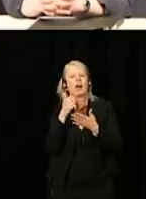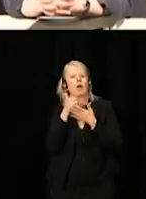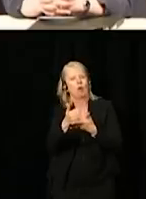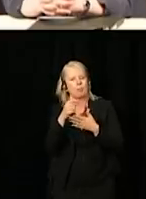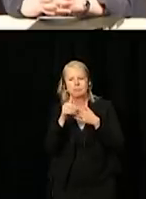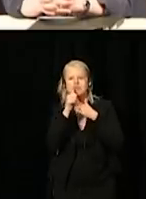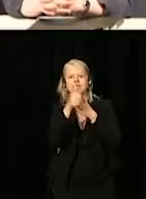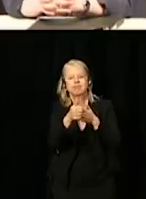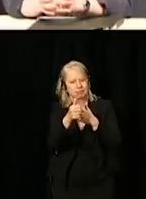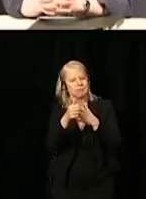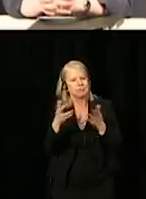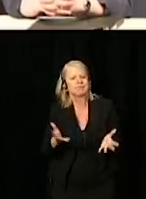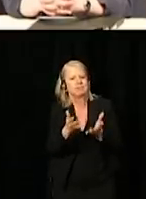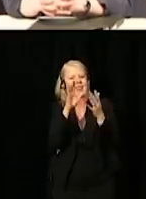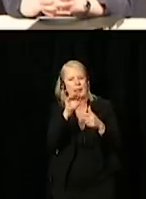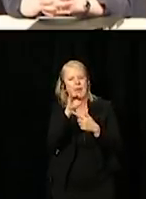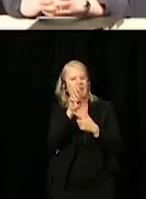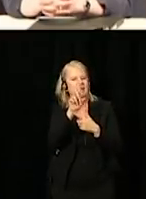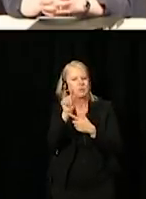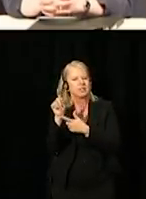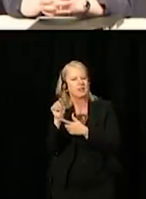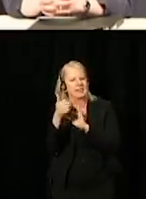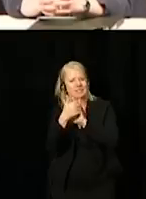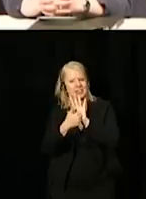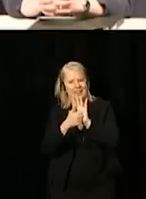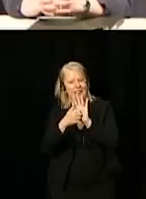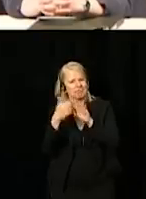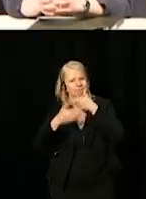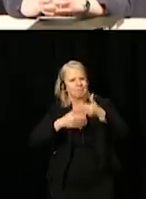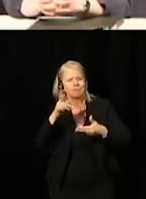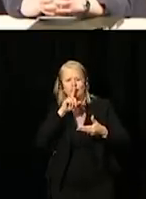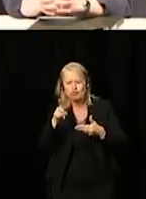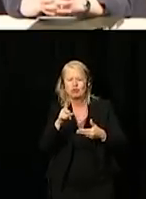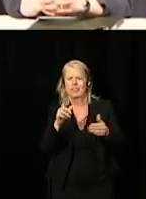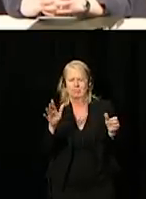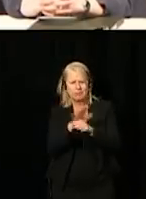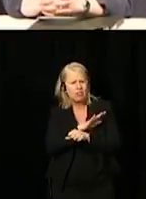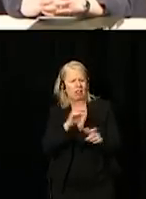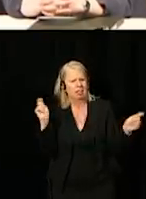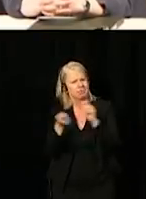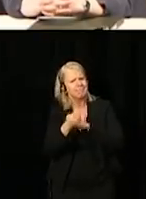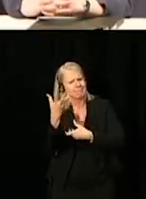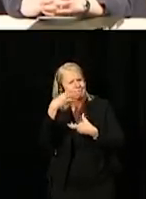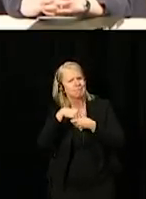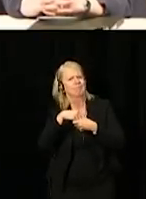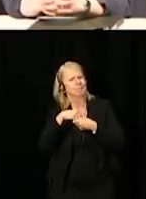the beyond 2020 agenda forward to create a truly agile, inclusive, and equipped public service.